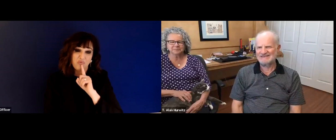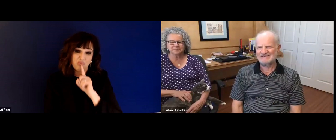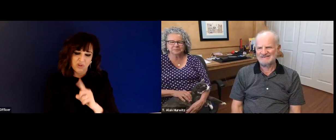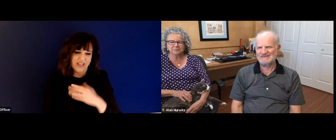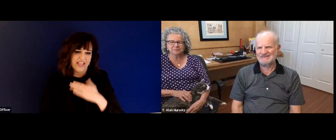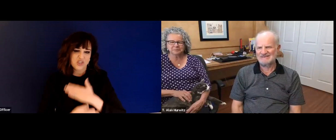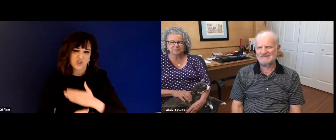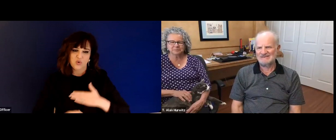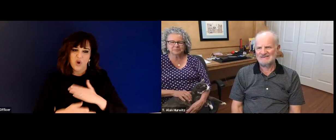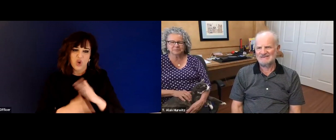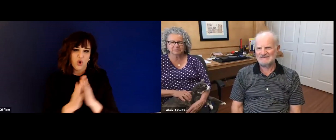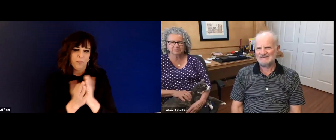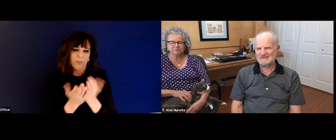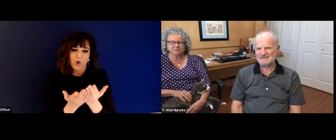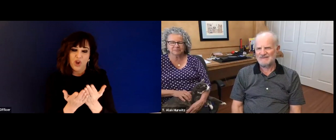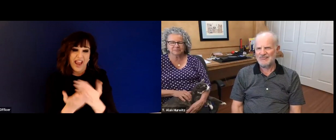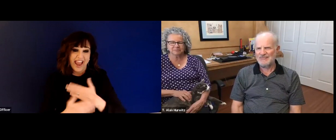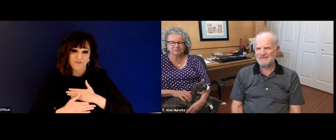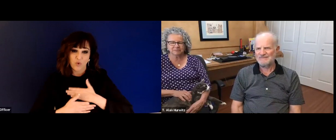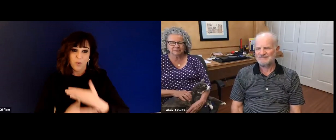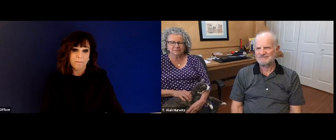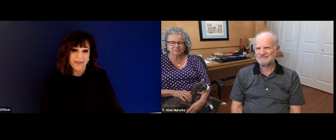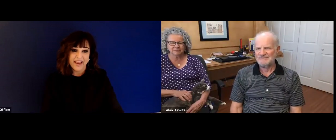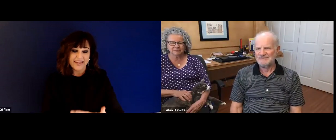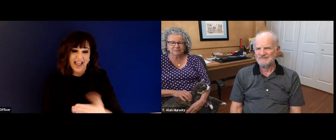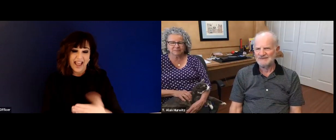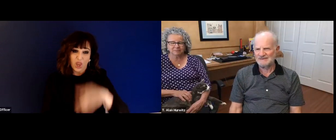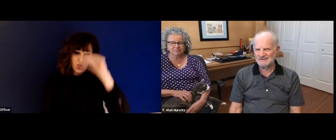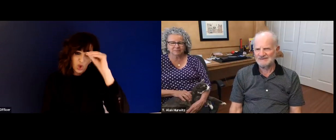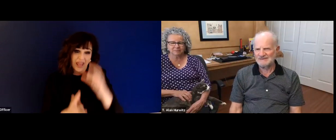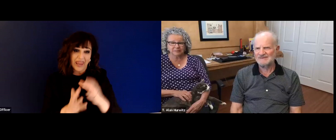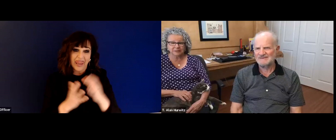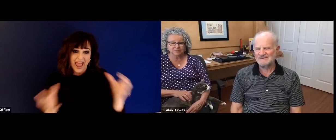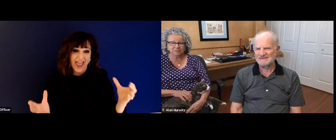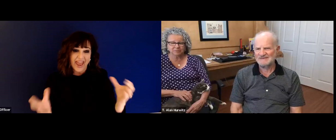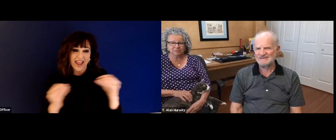wrote it. Not to say that it was easy, but I am actually very happy I did.